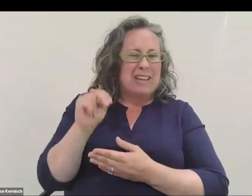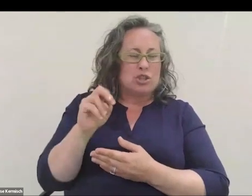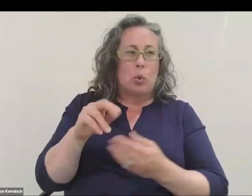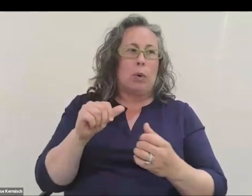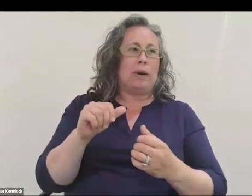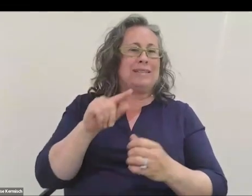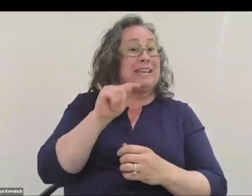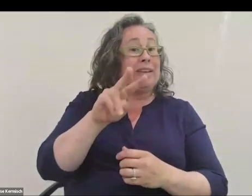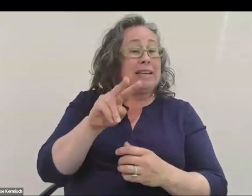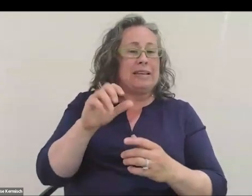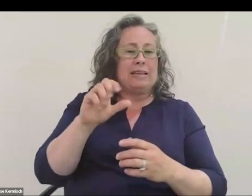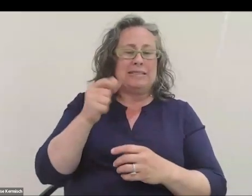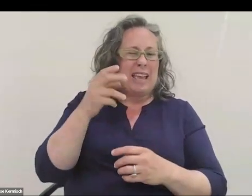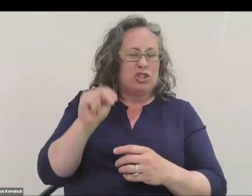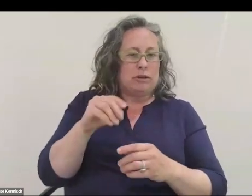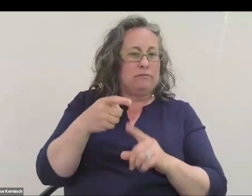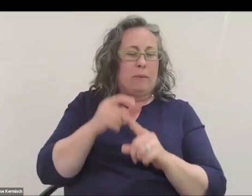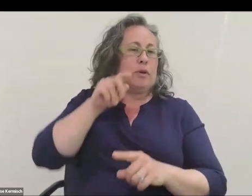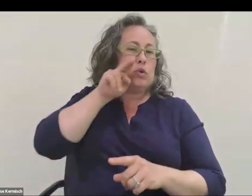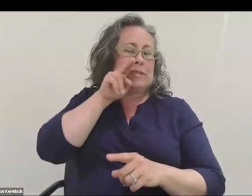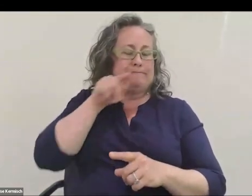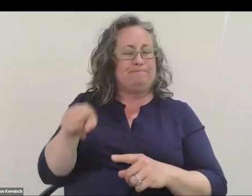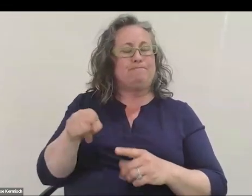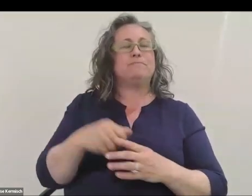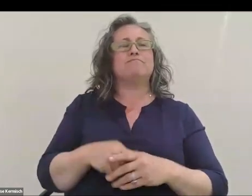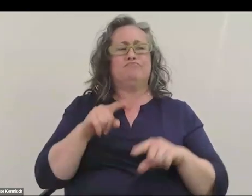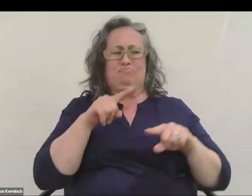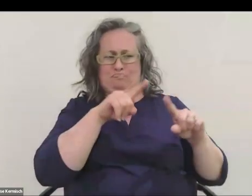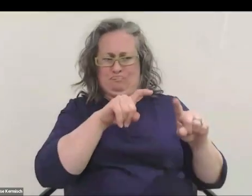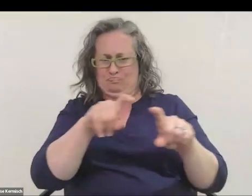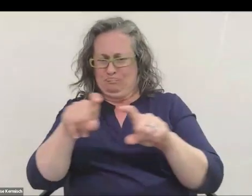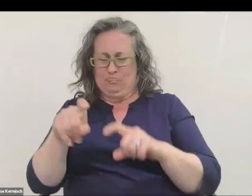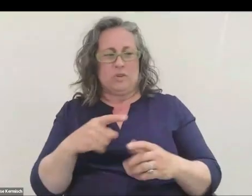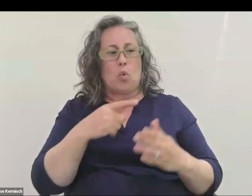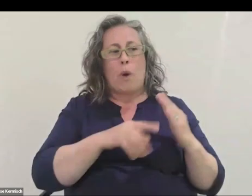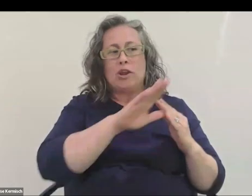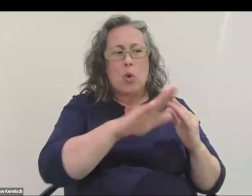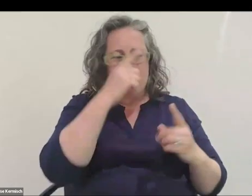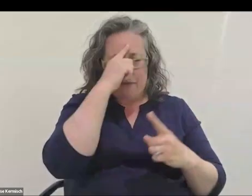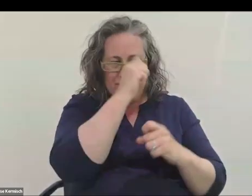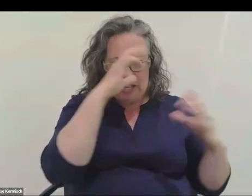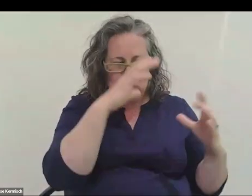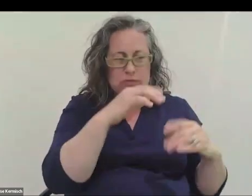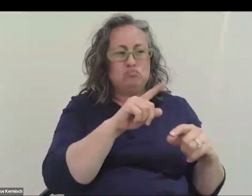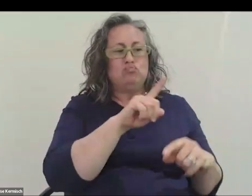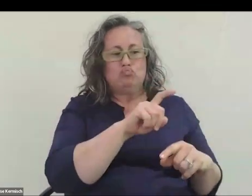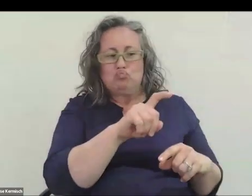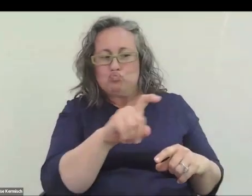I'd forgotten which group they were, but they were asking a bunch of students what their vision for space was, and I went down a line of about 15 of us